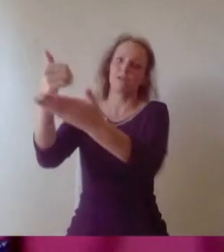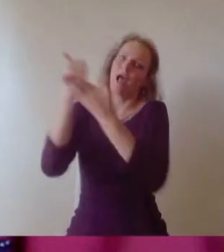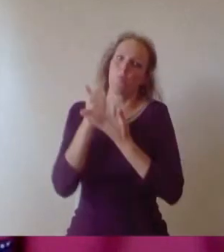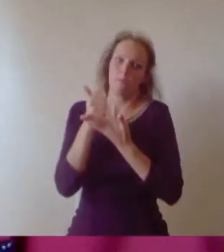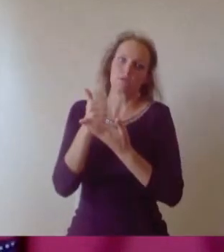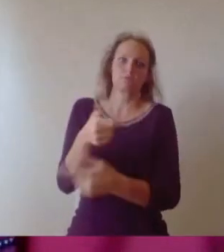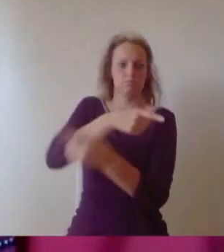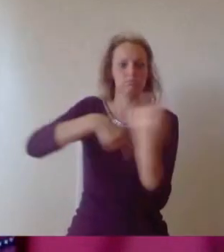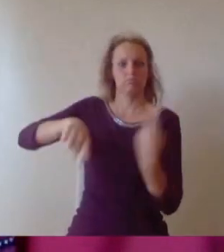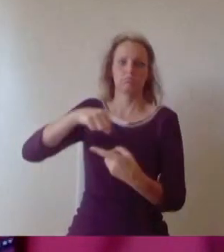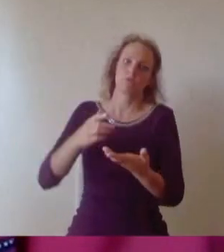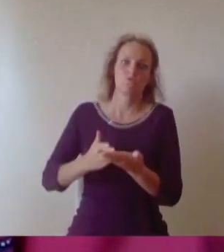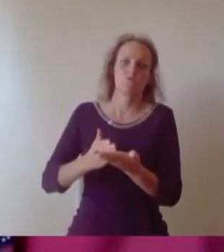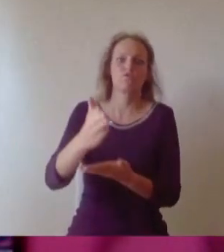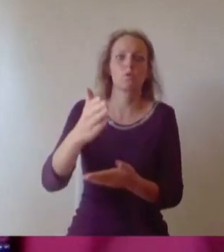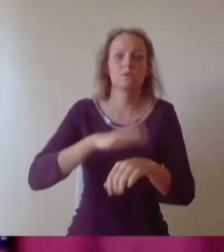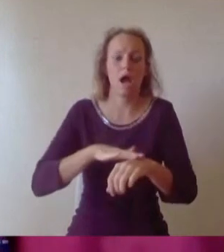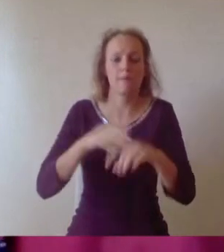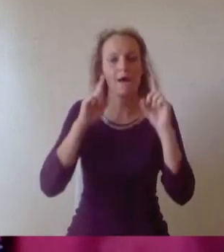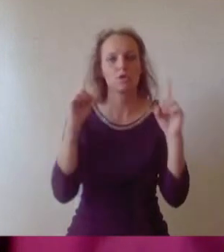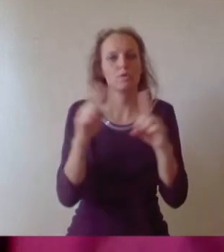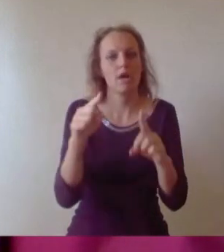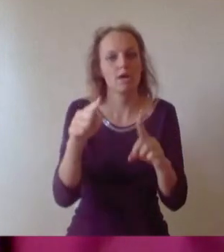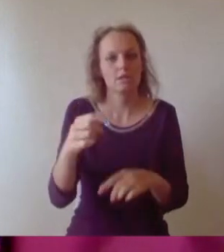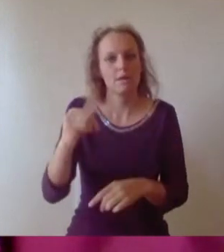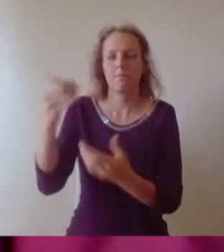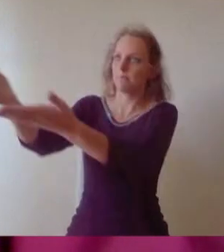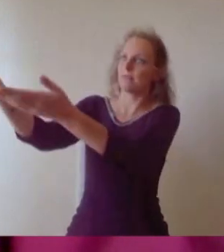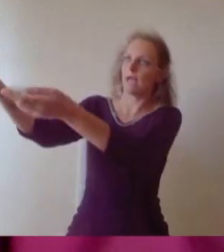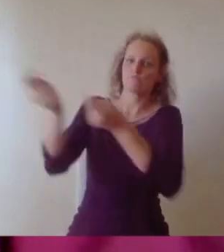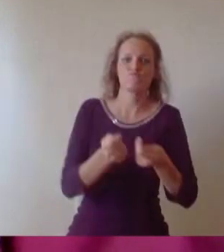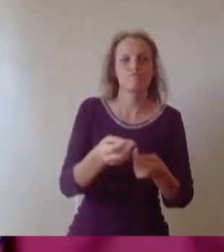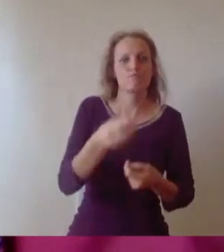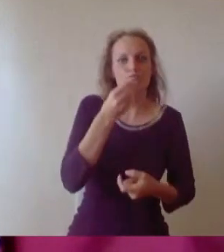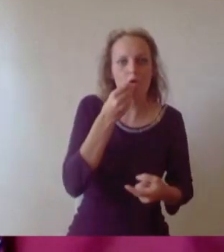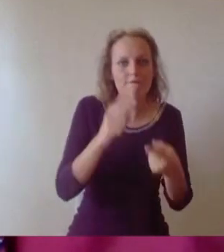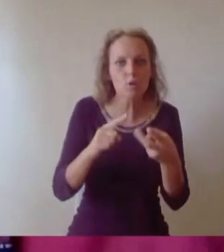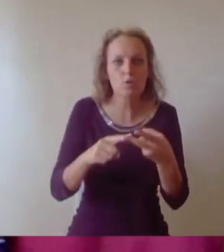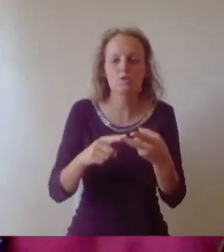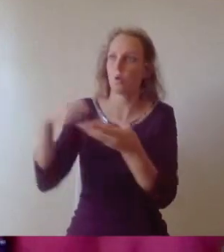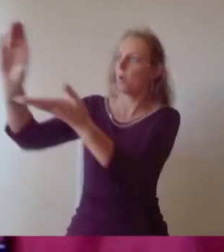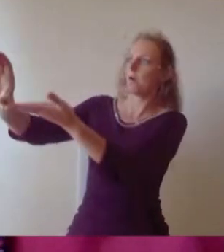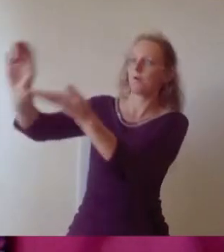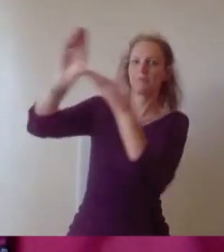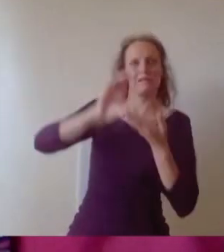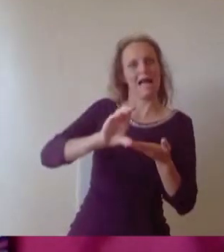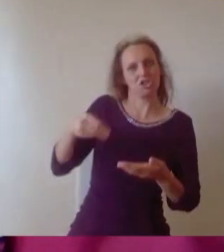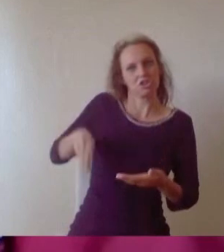food from home to freeze for weeks, to receiving a cheeky £20 bursary from a family member or friend, or even just a late-night phone call to